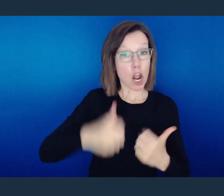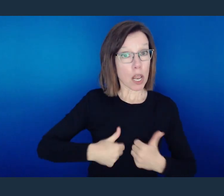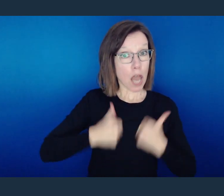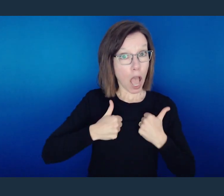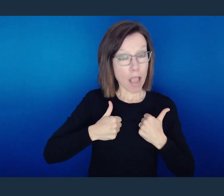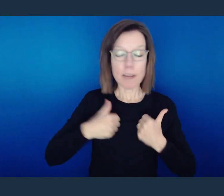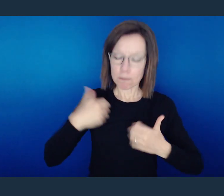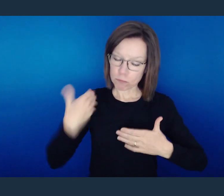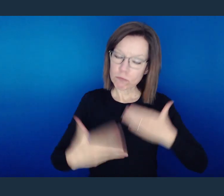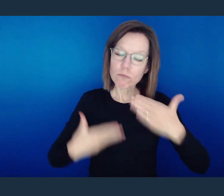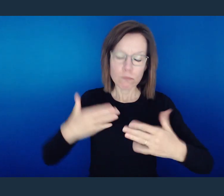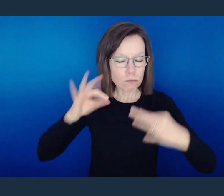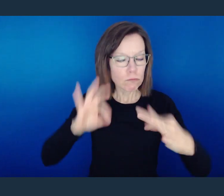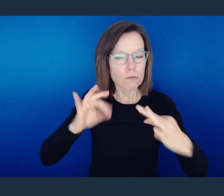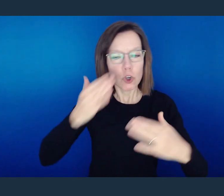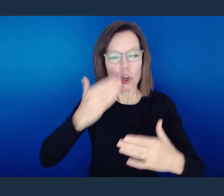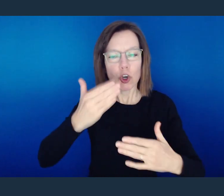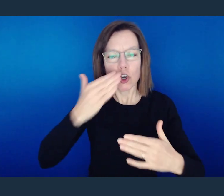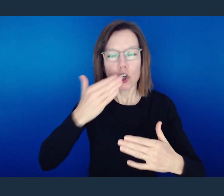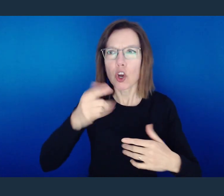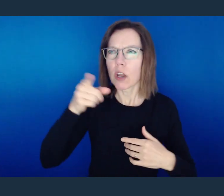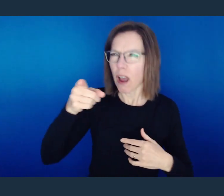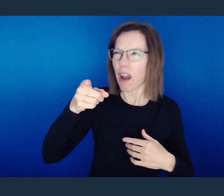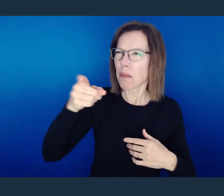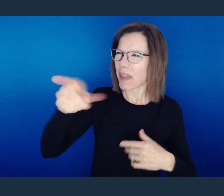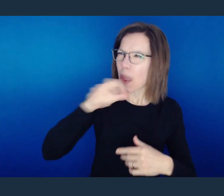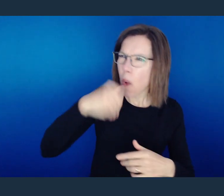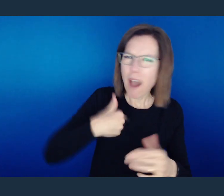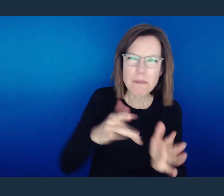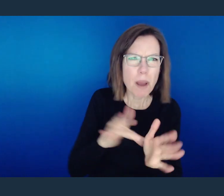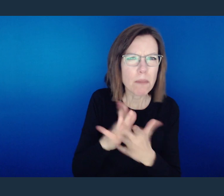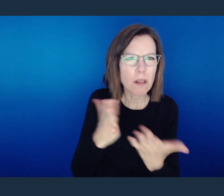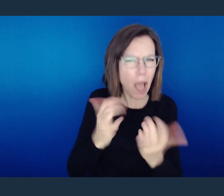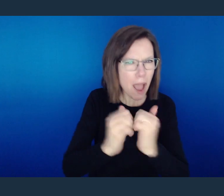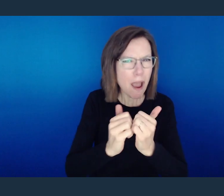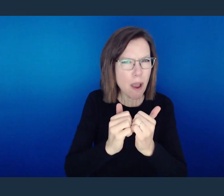living according to the word unknowingly. What do I mean by that?